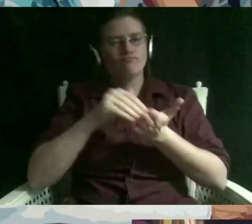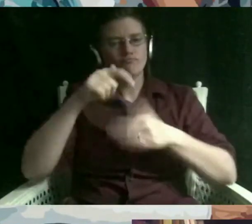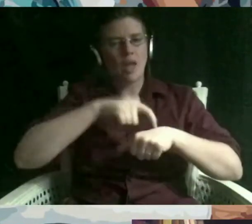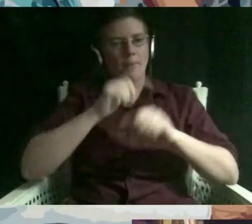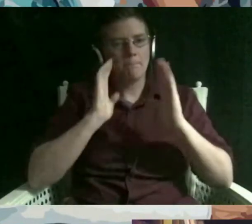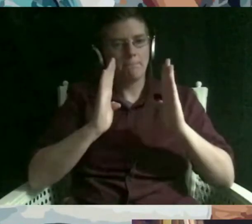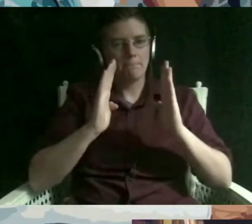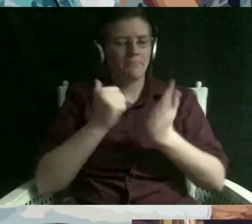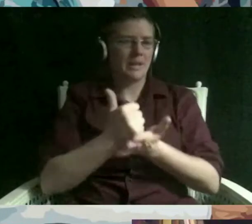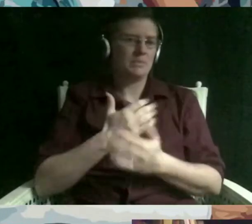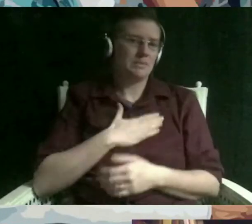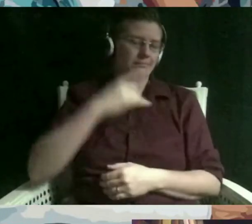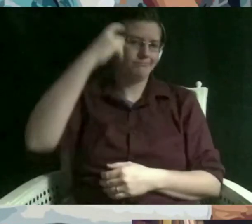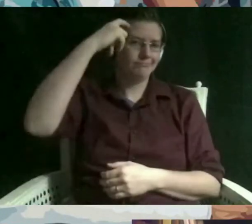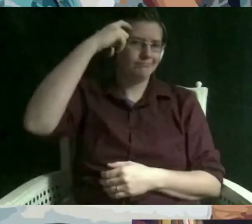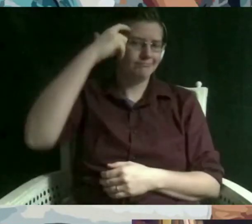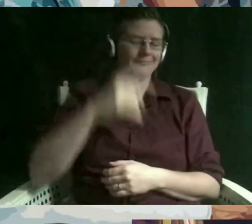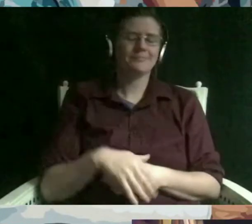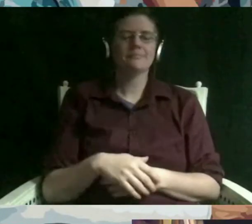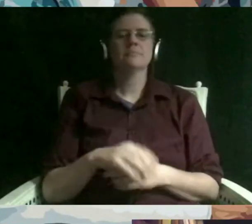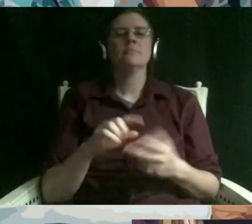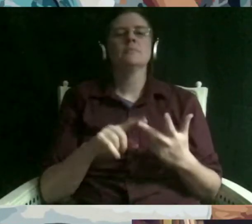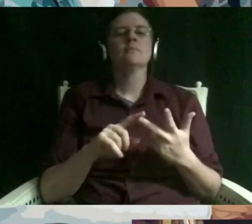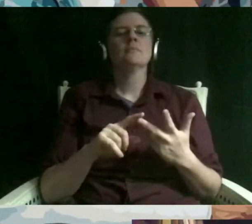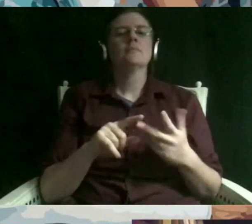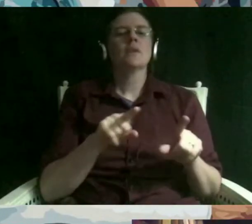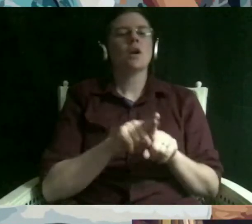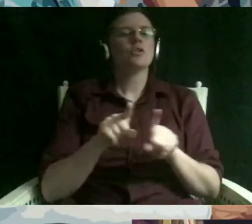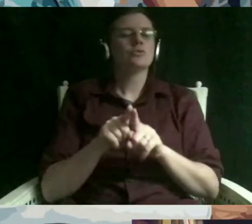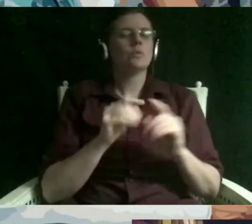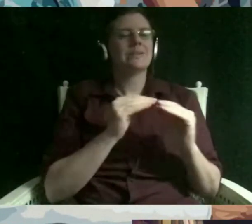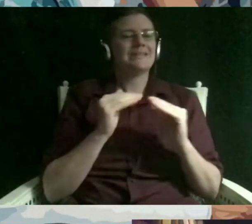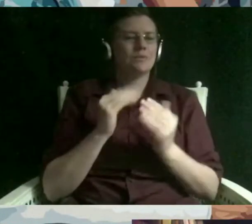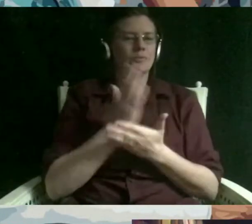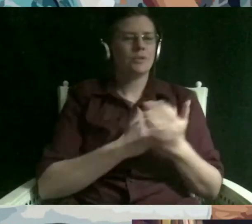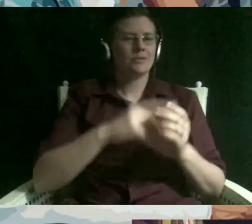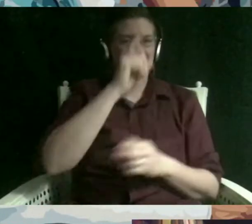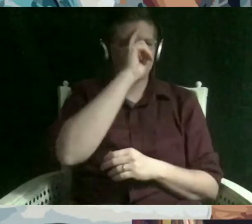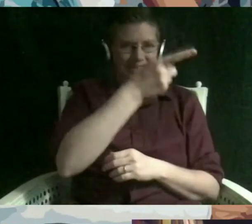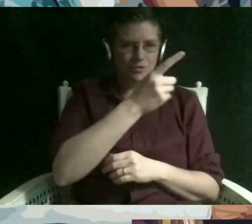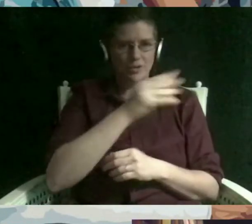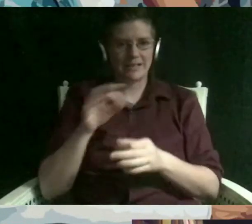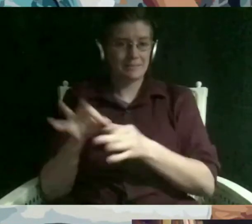for me judaism is equal parts intellectual and spiritual like i love having the freedom